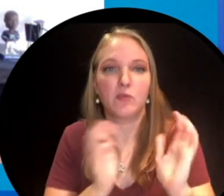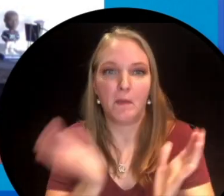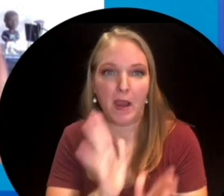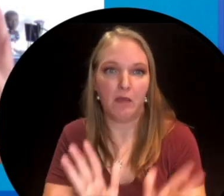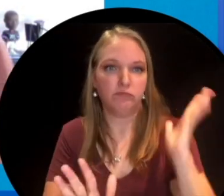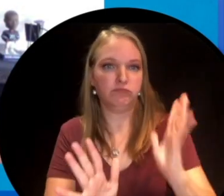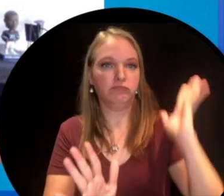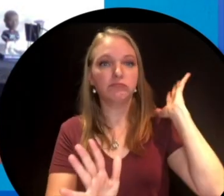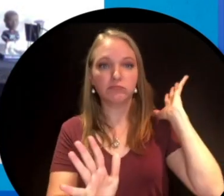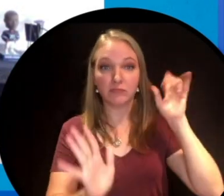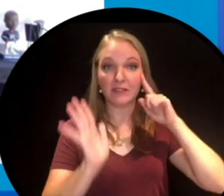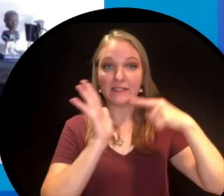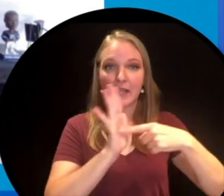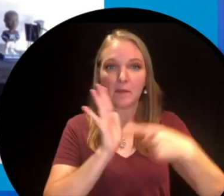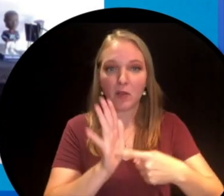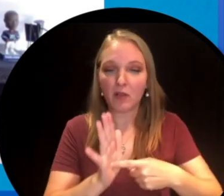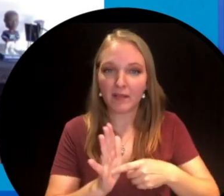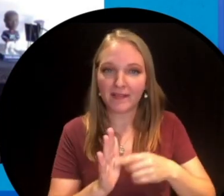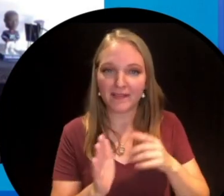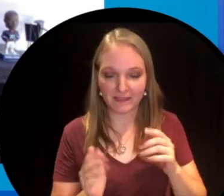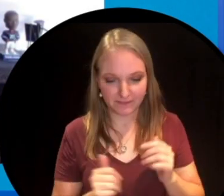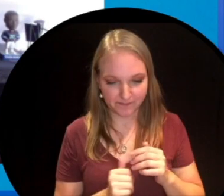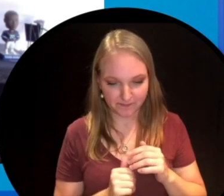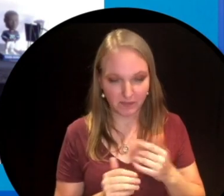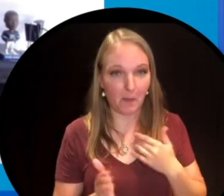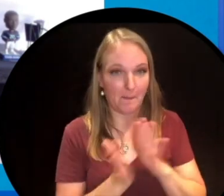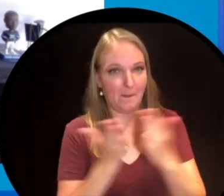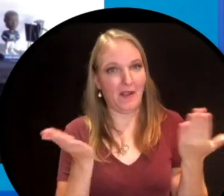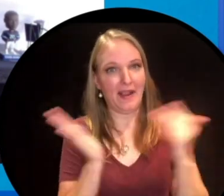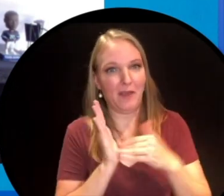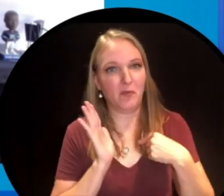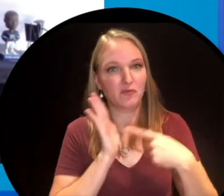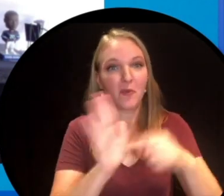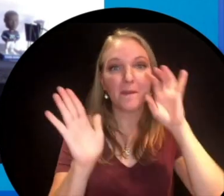super rapidly. So for example we also talk about the differences. I'm just grabbing the